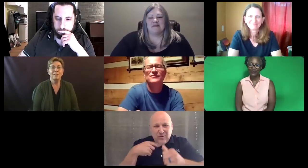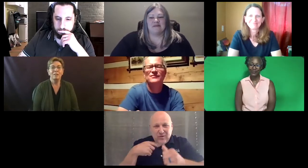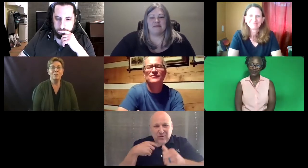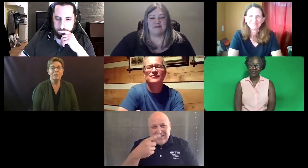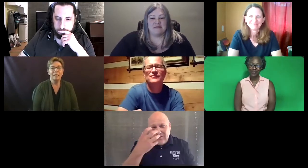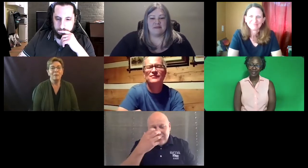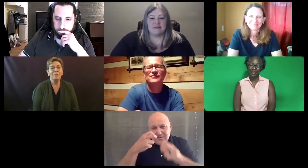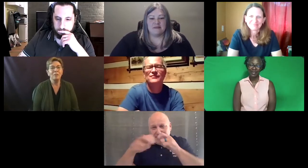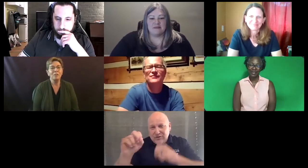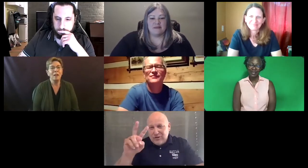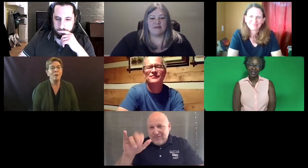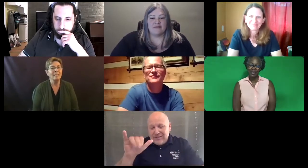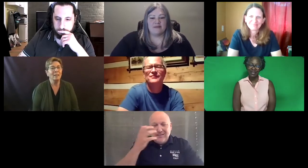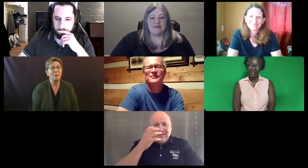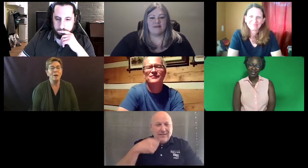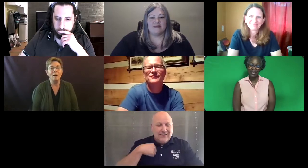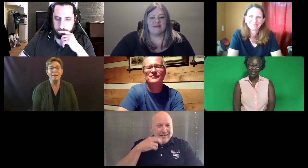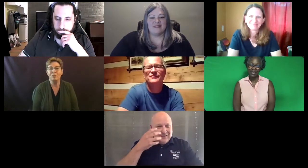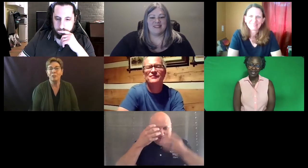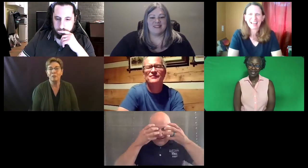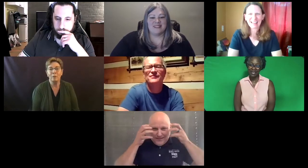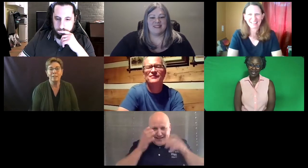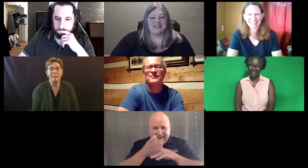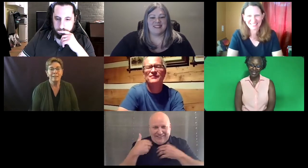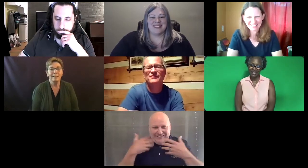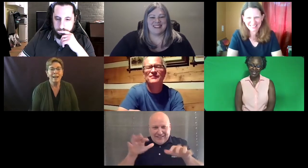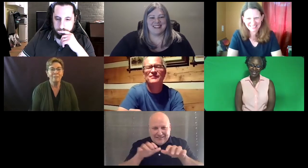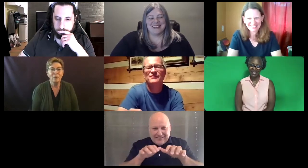Trenton: Survey was tough.